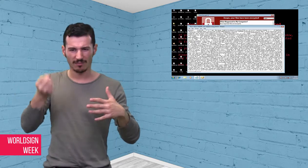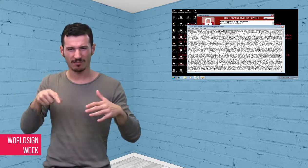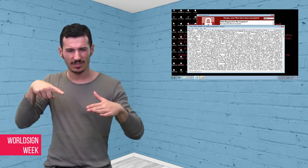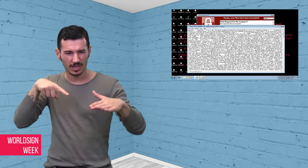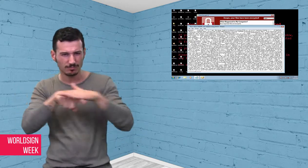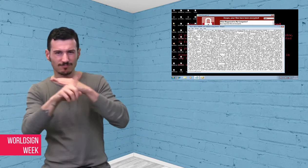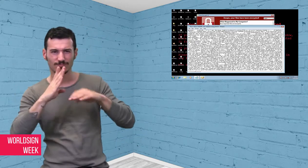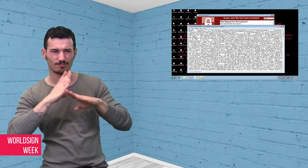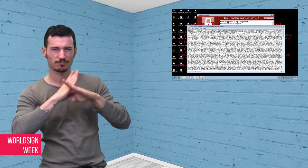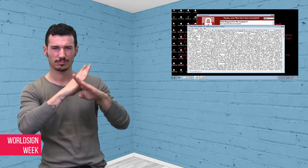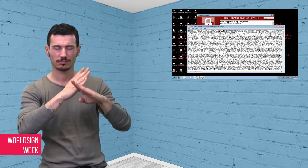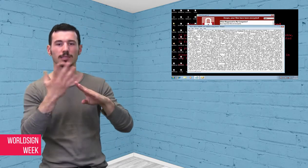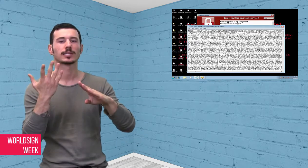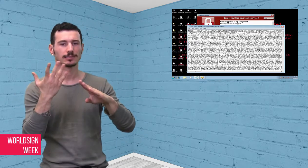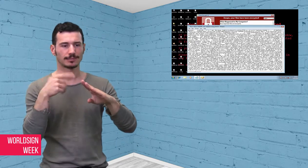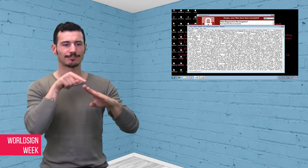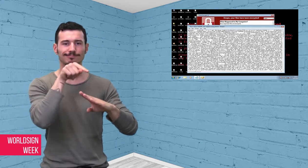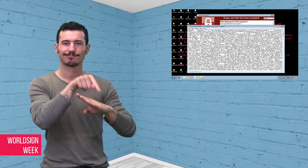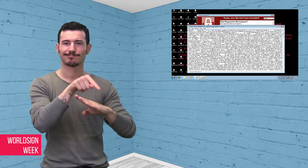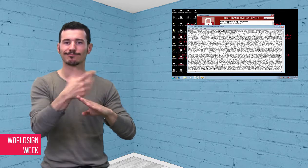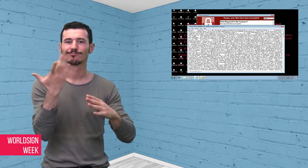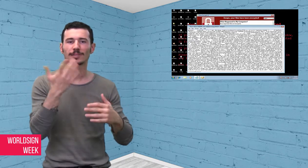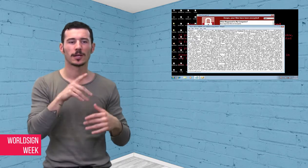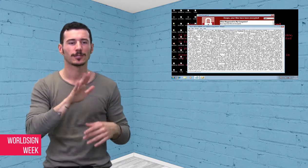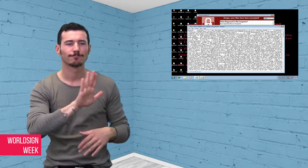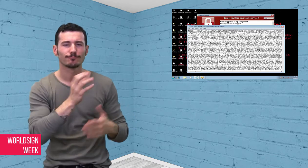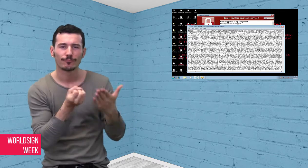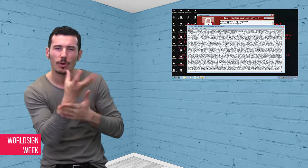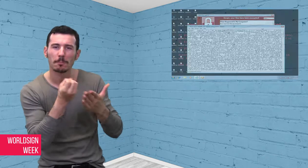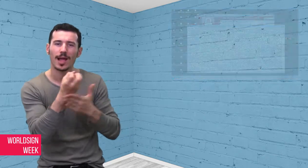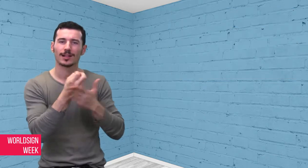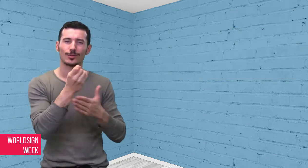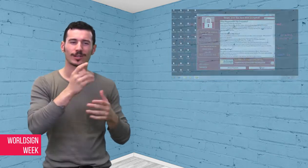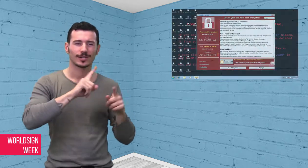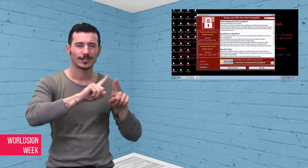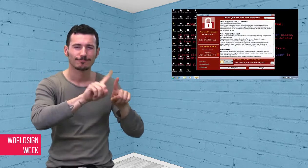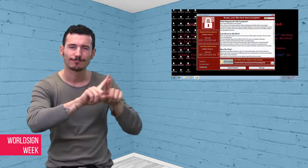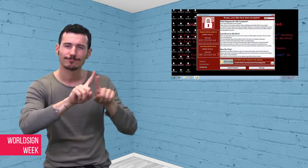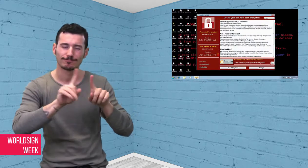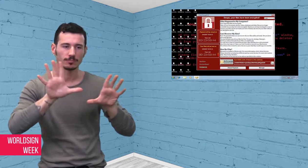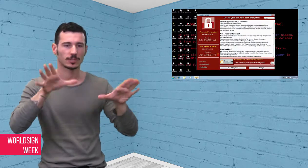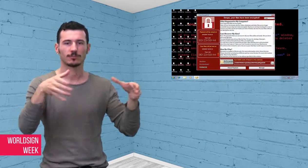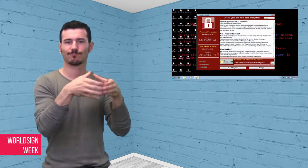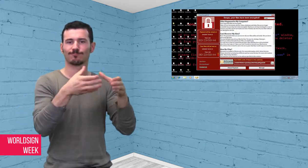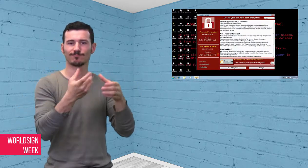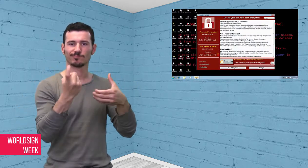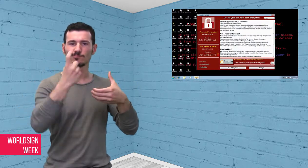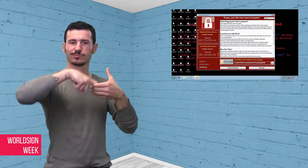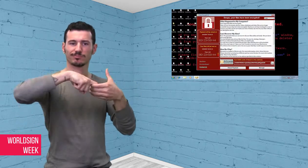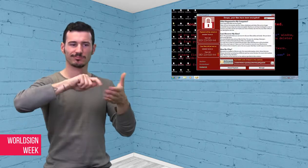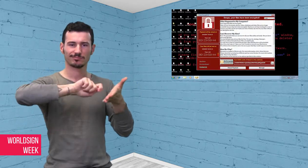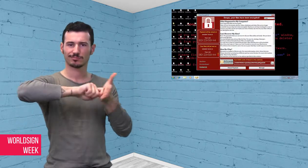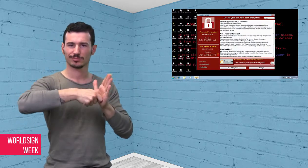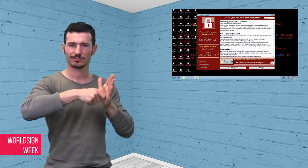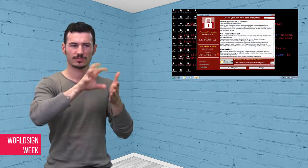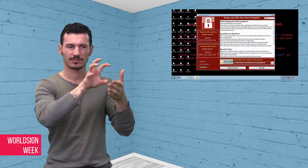data and shows pop-up message on the computer screen, demanding payment to